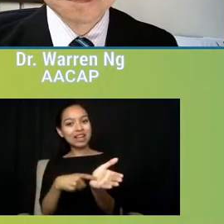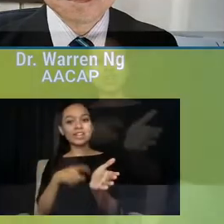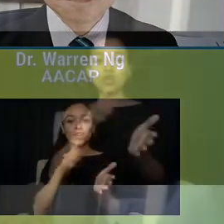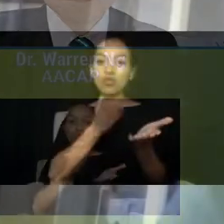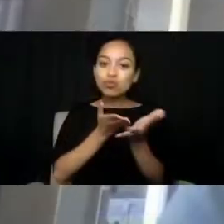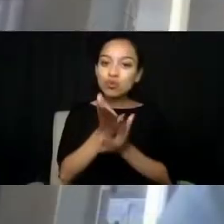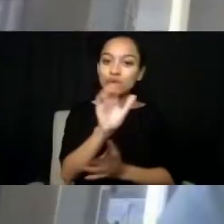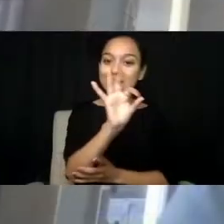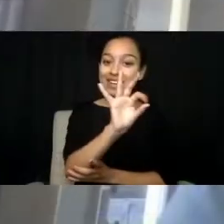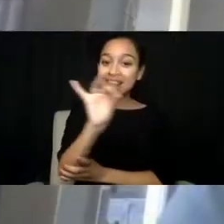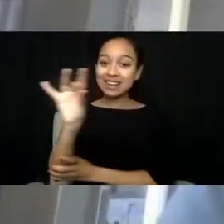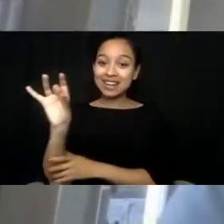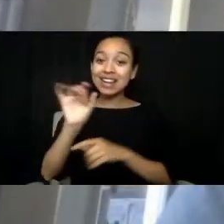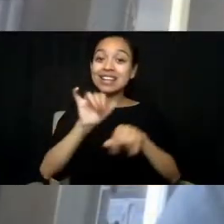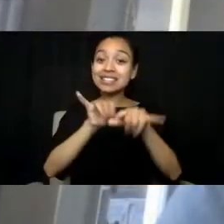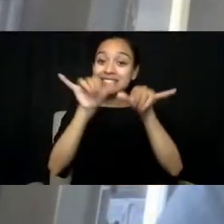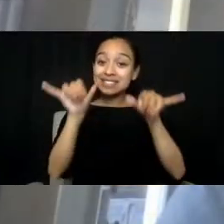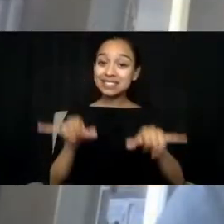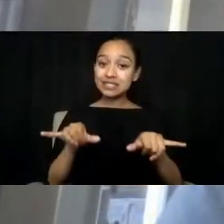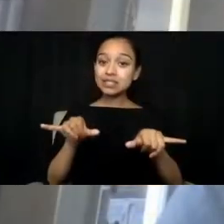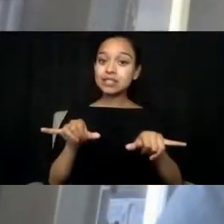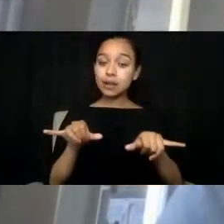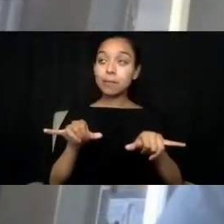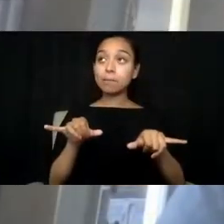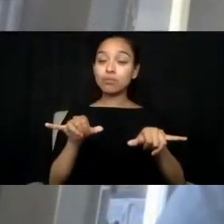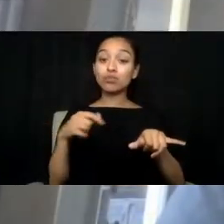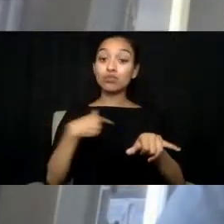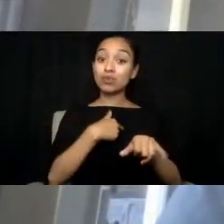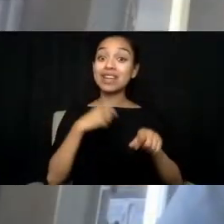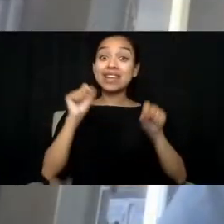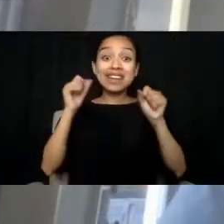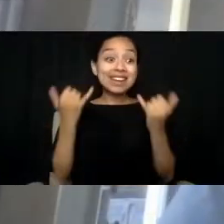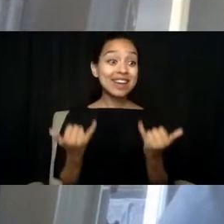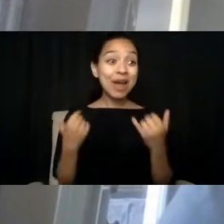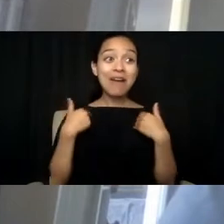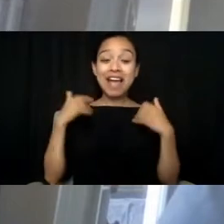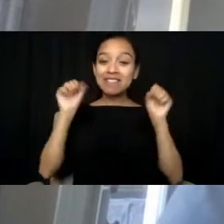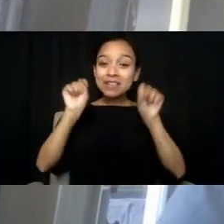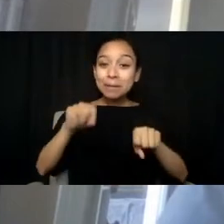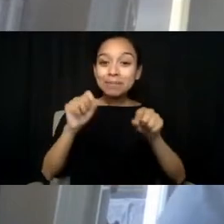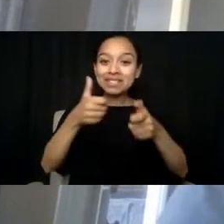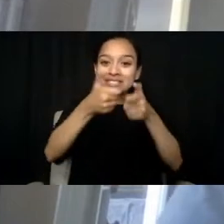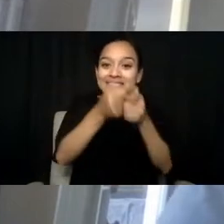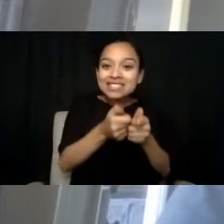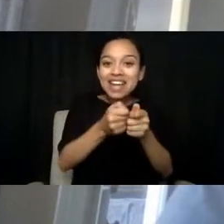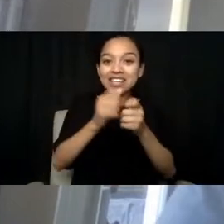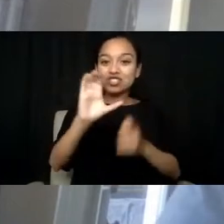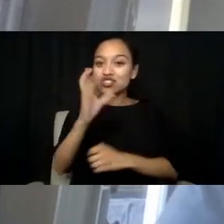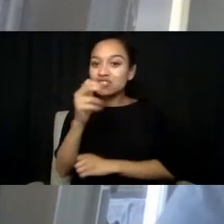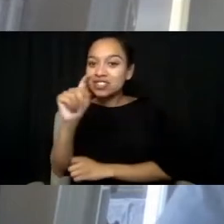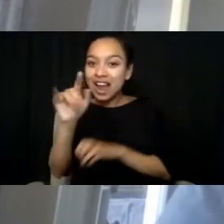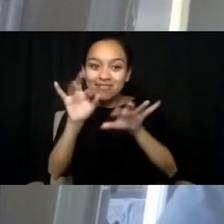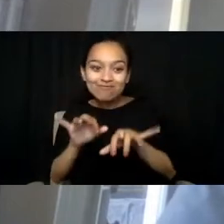there's even the ability to text to chat, to just have that emotional support that's needed